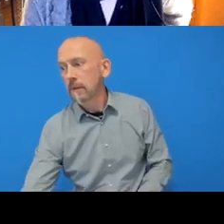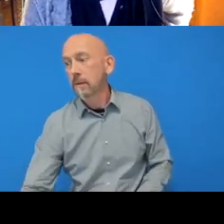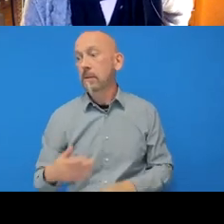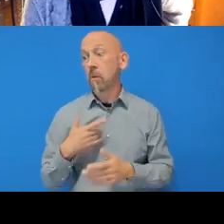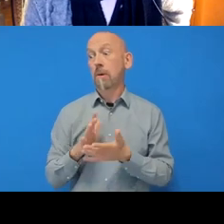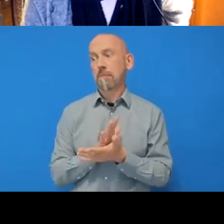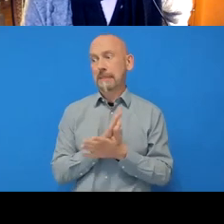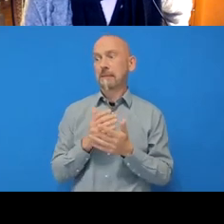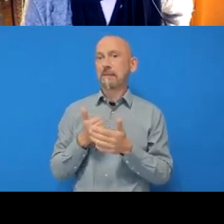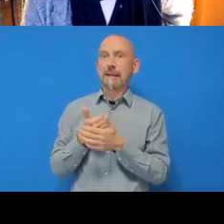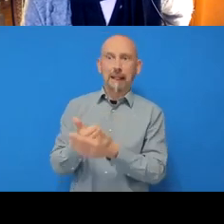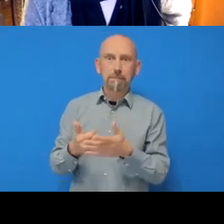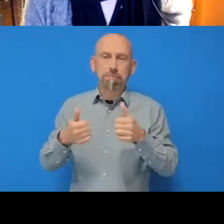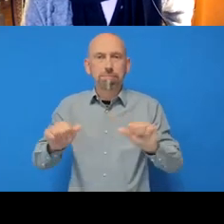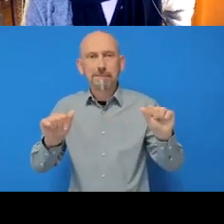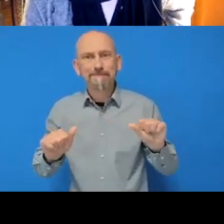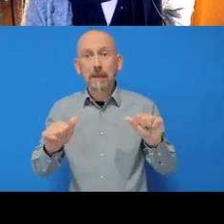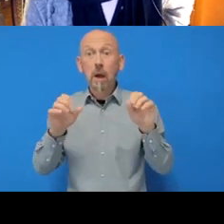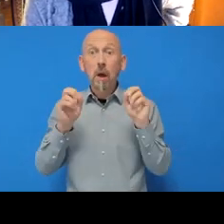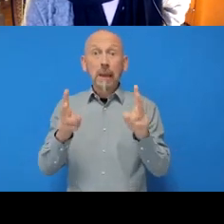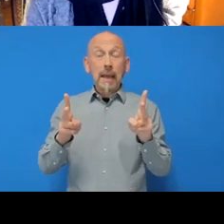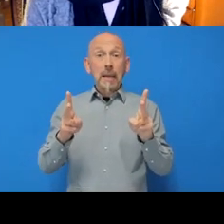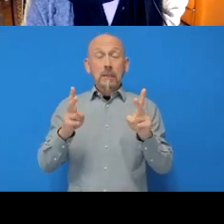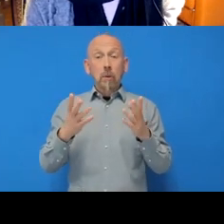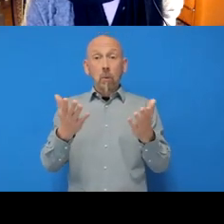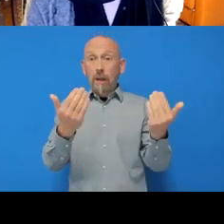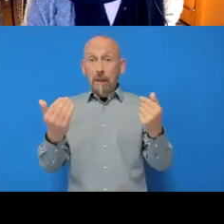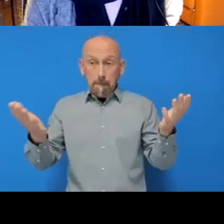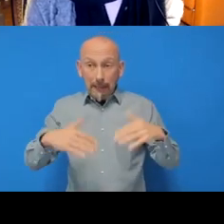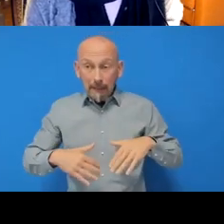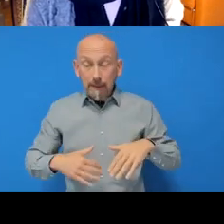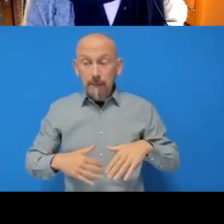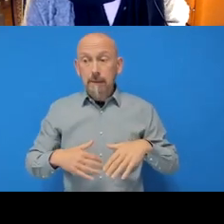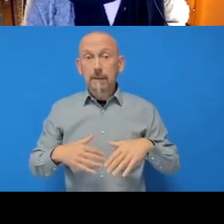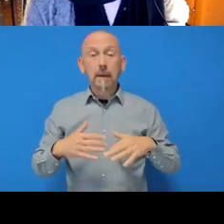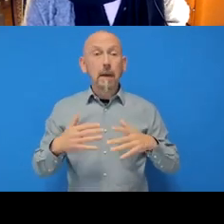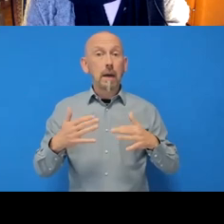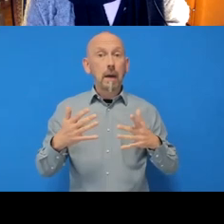Okay, so yeah welcome back everybody and let's refresh this. So I’ve had quite a few